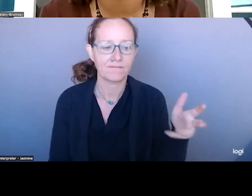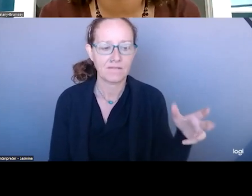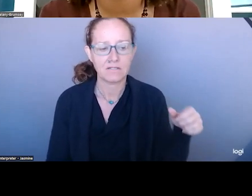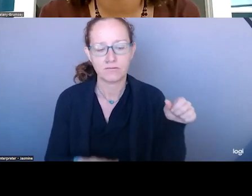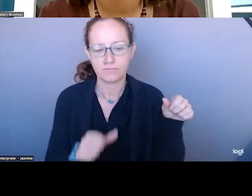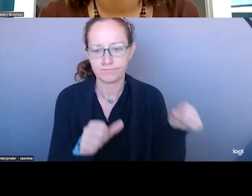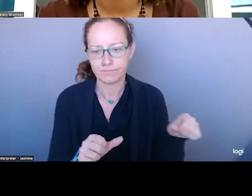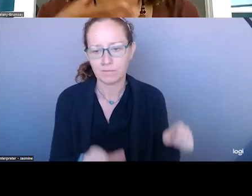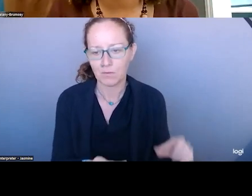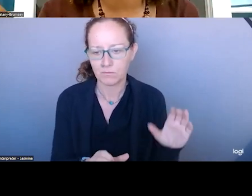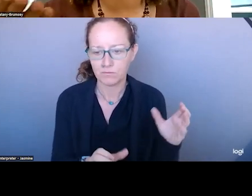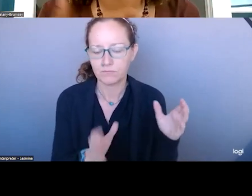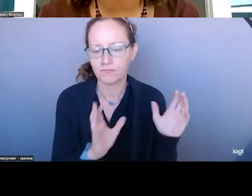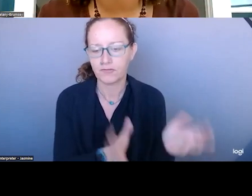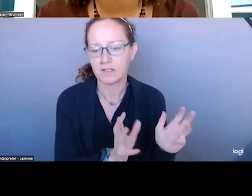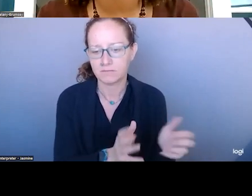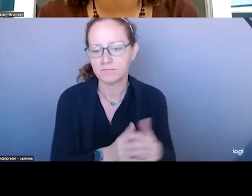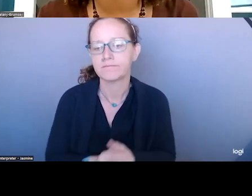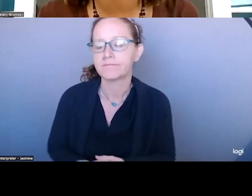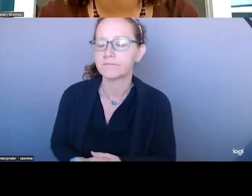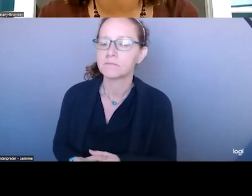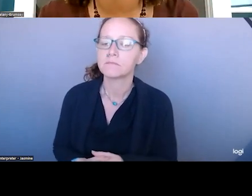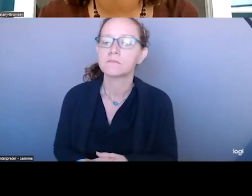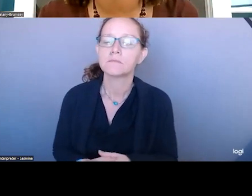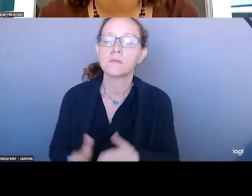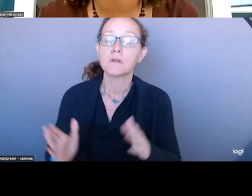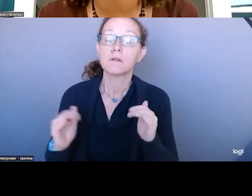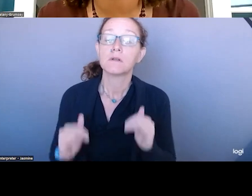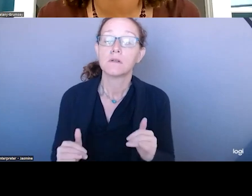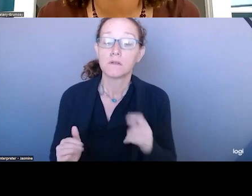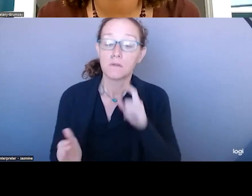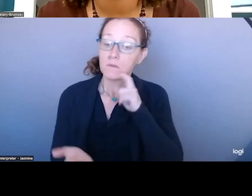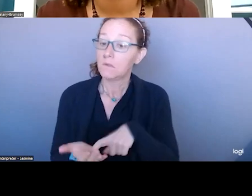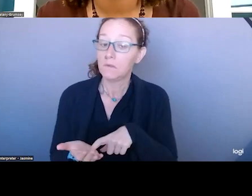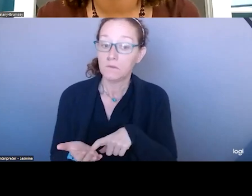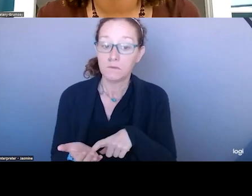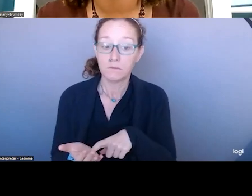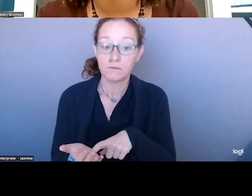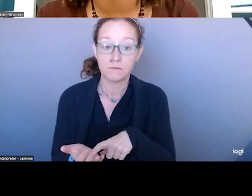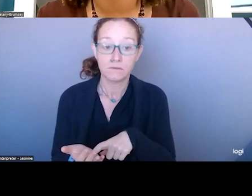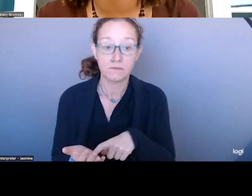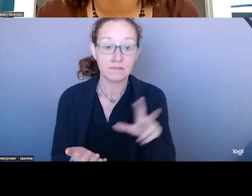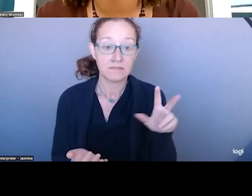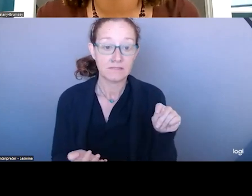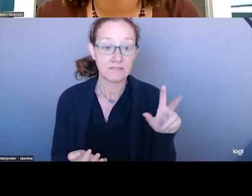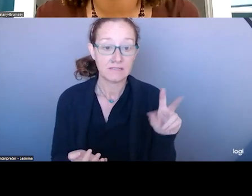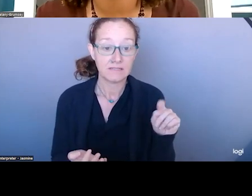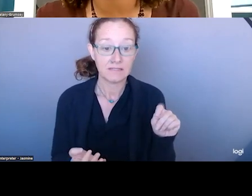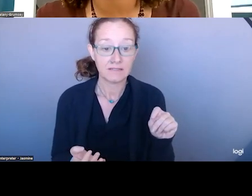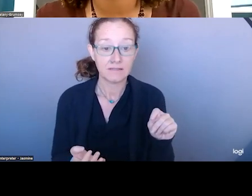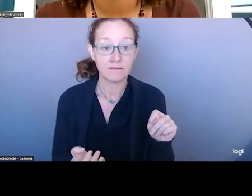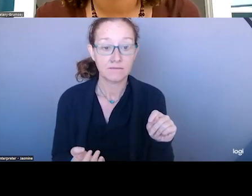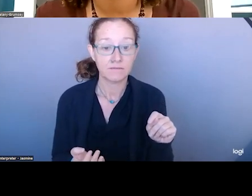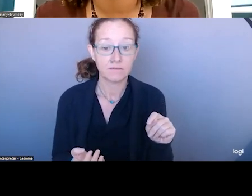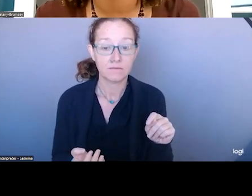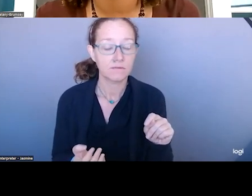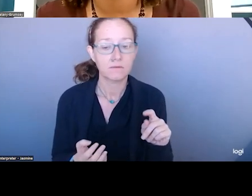HER EMAIL IN THE CHAT. ANOTHER THING TO CALL YOUR ATTENTION TO IS THERE WAS A SPECIAL EDITION AROUND YOUTH IN EARLY